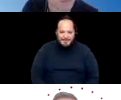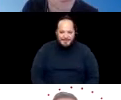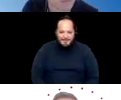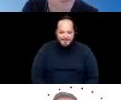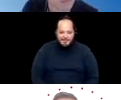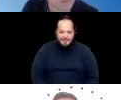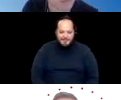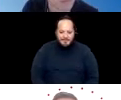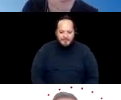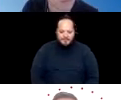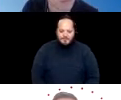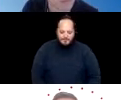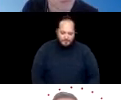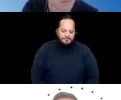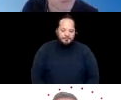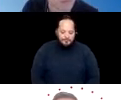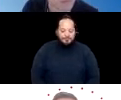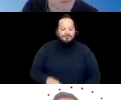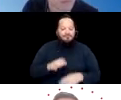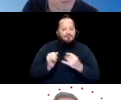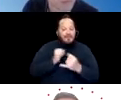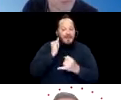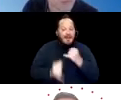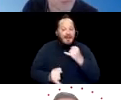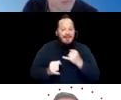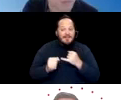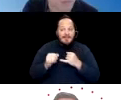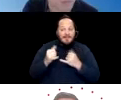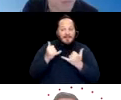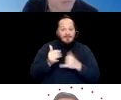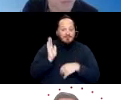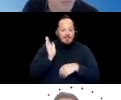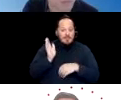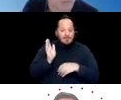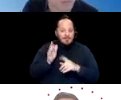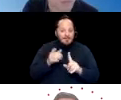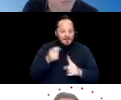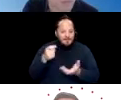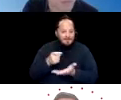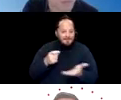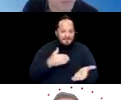And finally, at the end of the presentation, by the members of the CVAC committee will answer questions